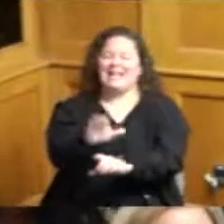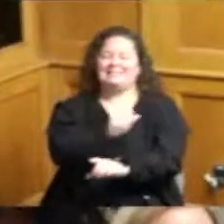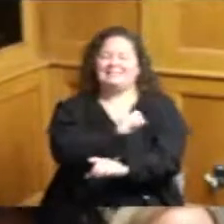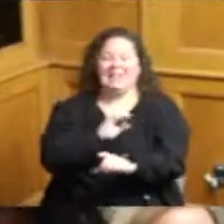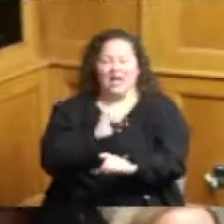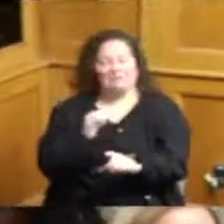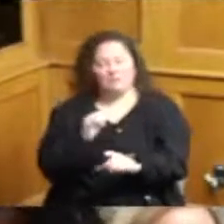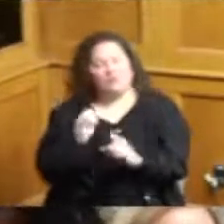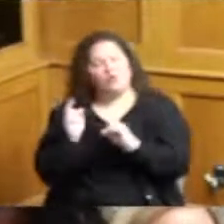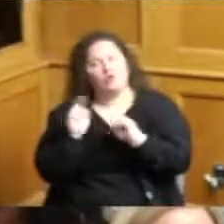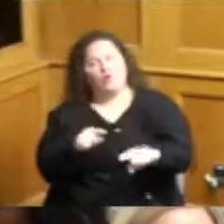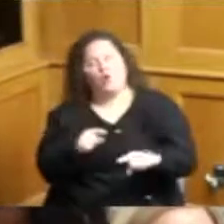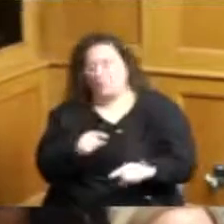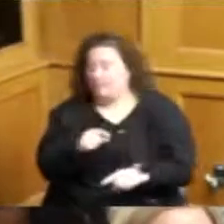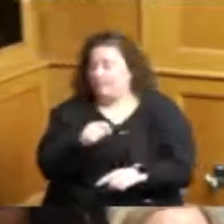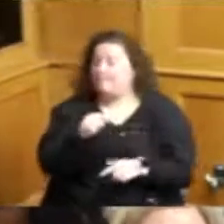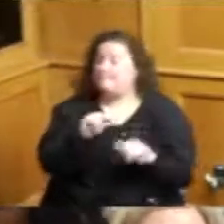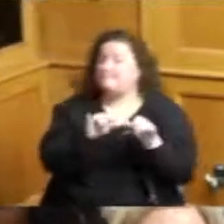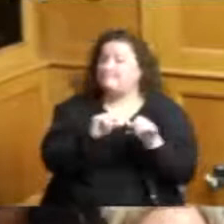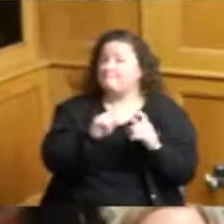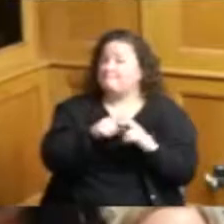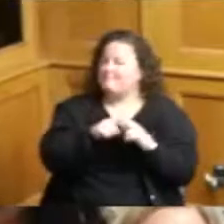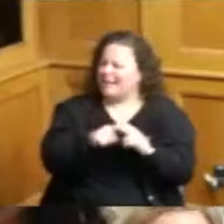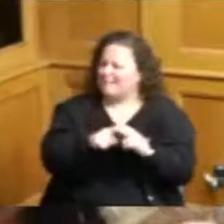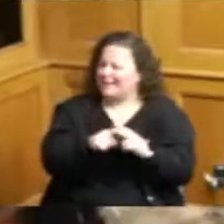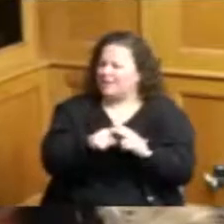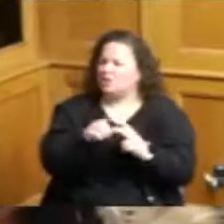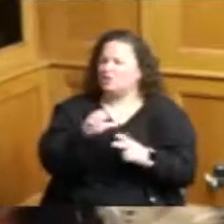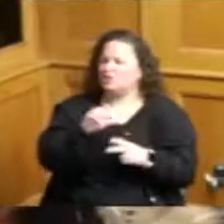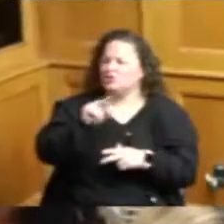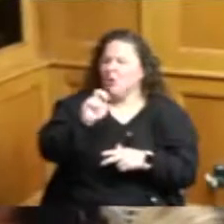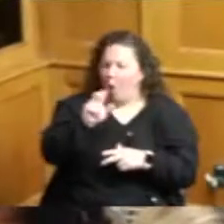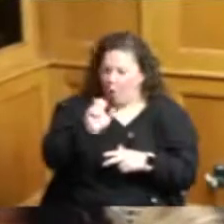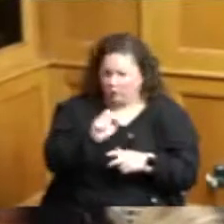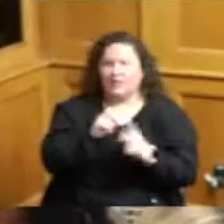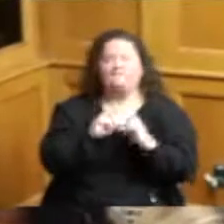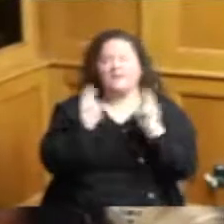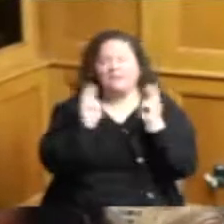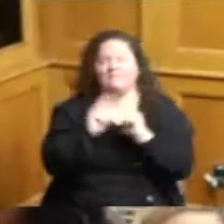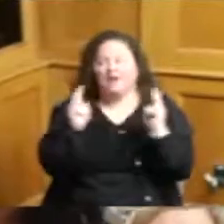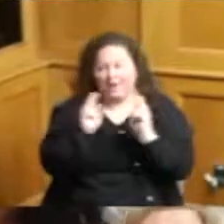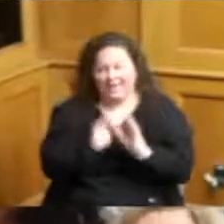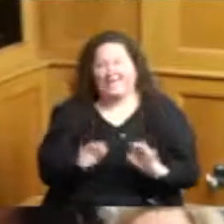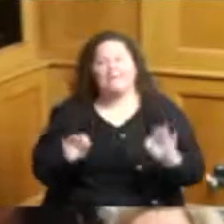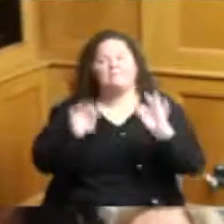plumbing codes are a part of building safety in the codes that we pass so from that point having